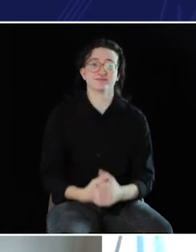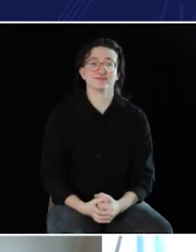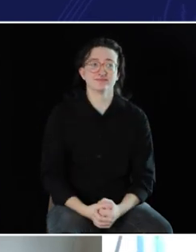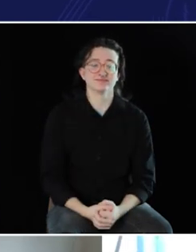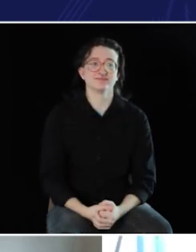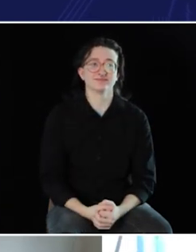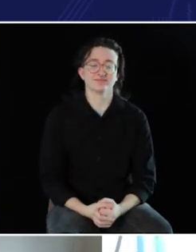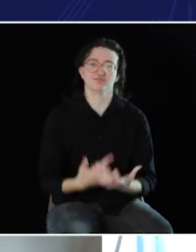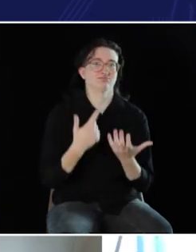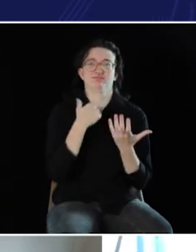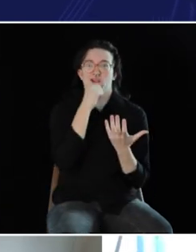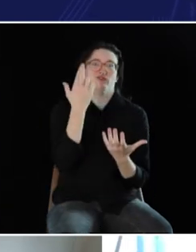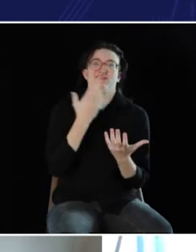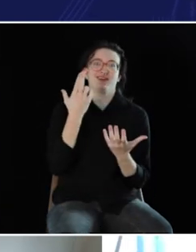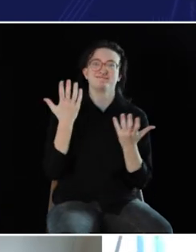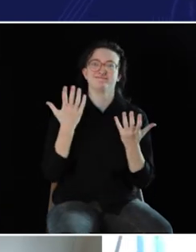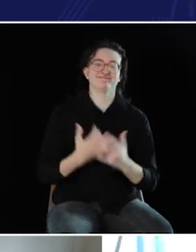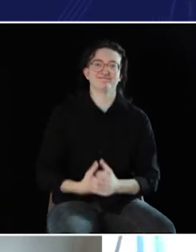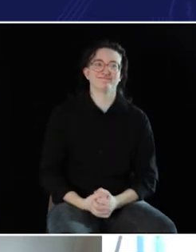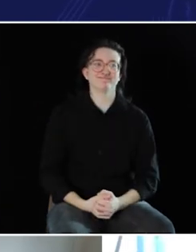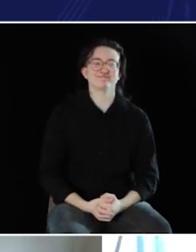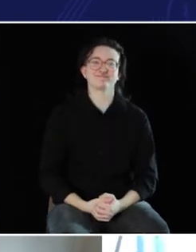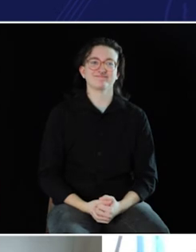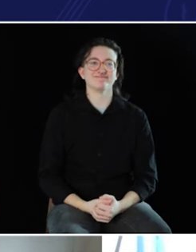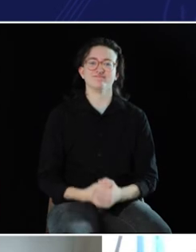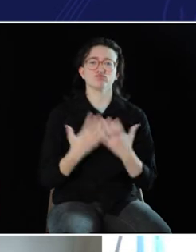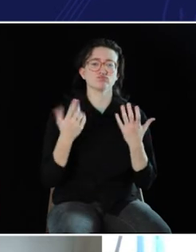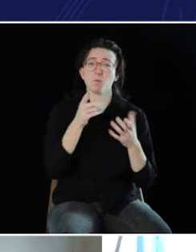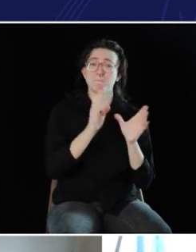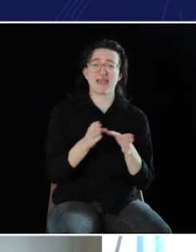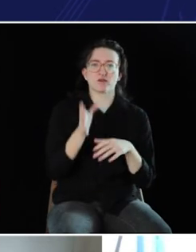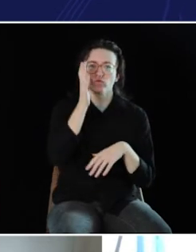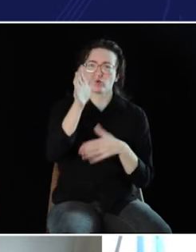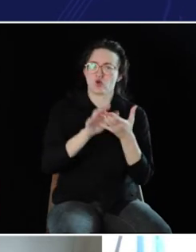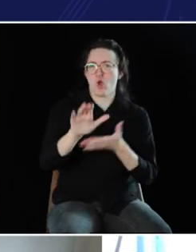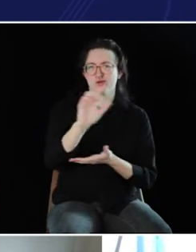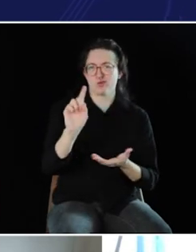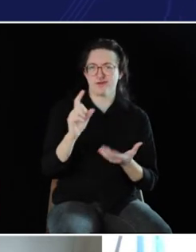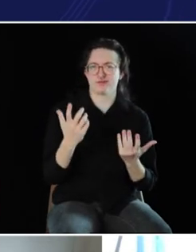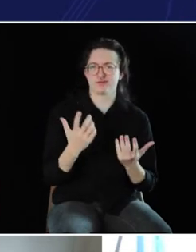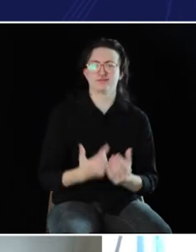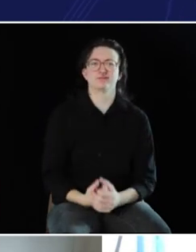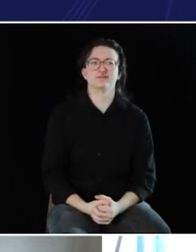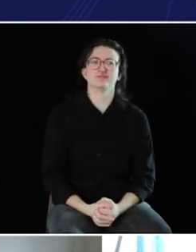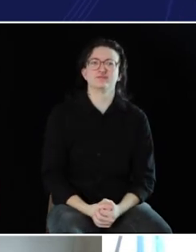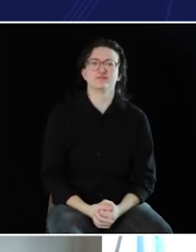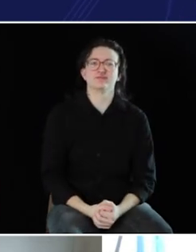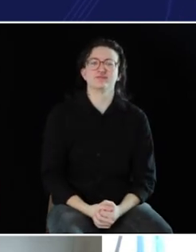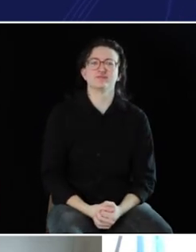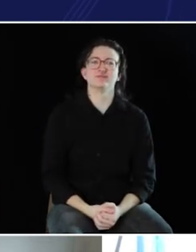[DR. RUFFIN]: Well, I did not realize that. [DR. RUFFIN]: Um, and where are you going to go to school? [DR. RUFFIN]: For college.